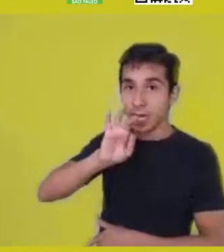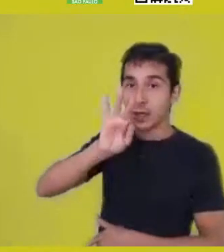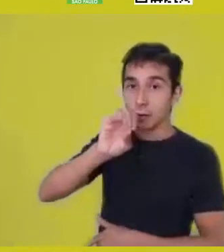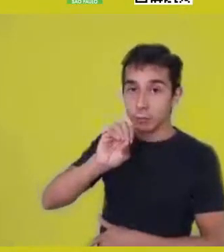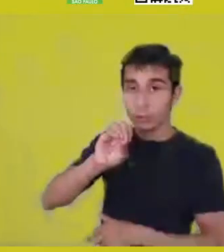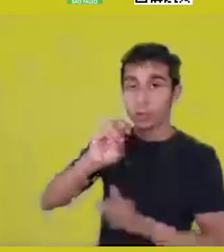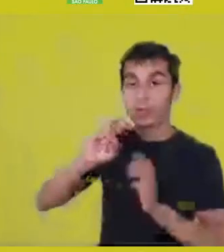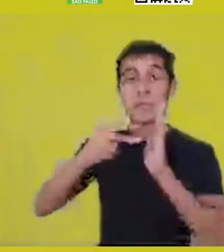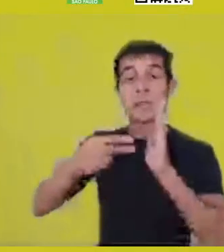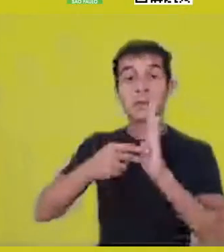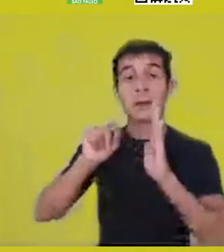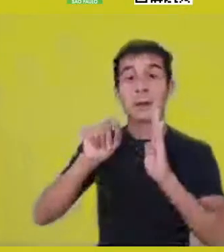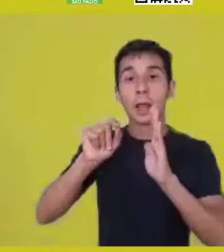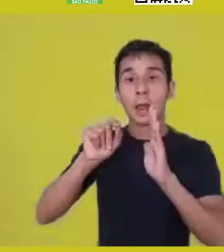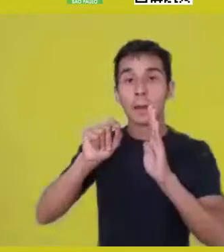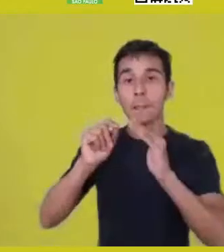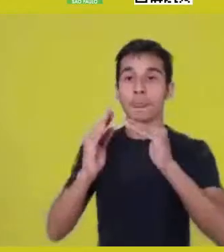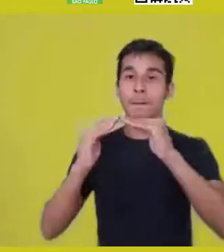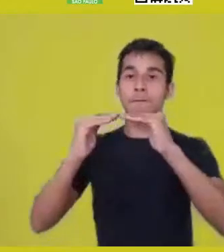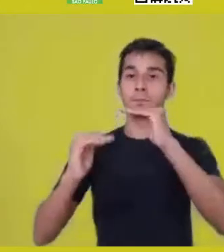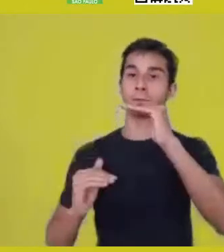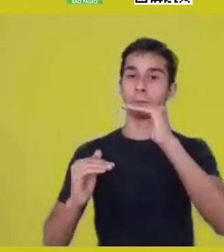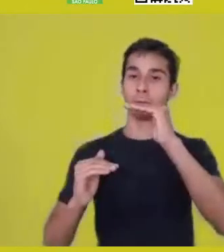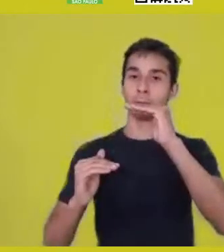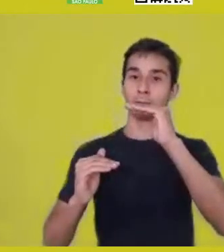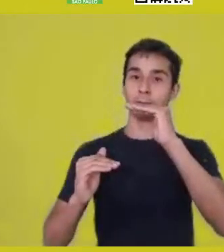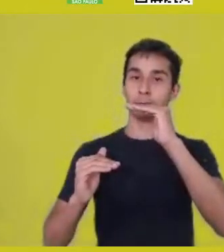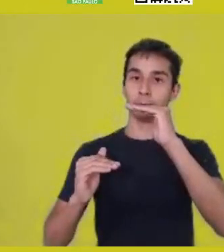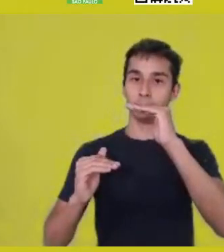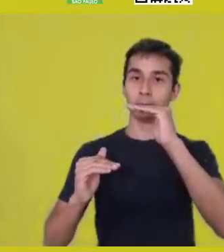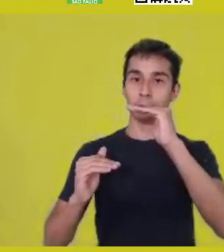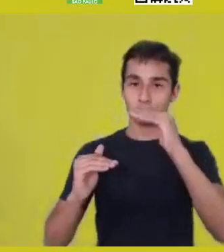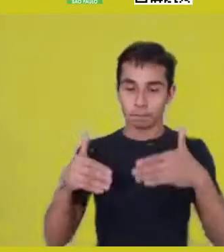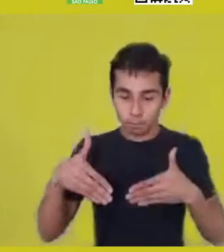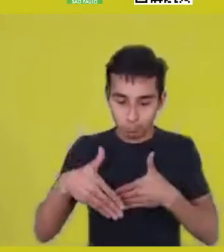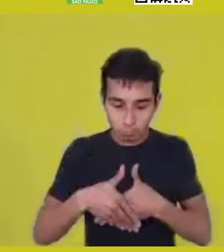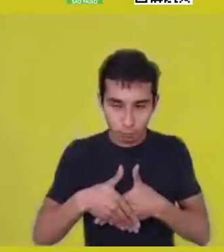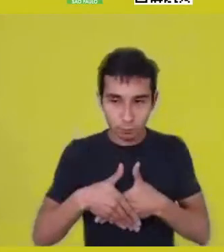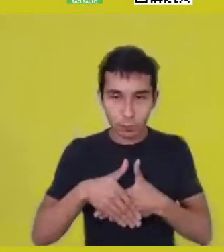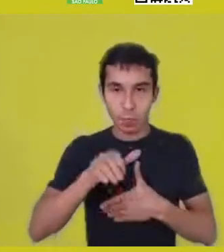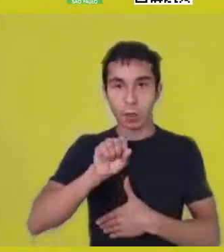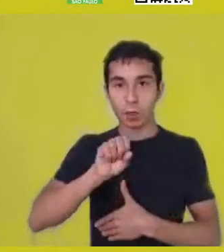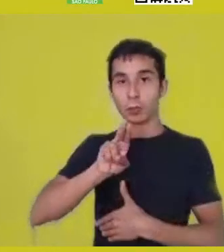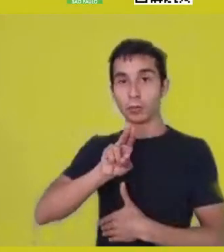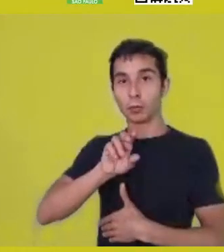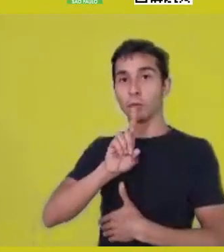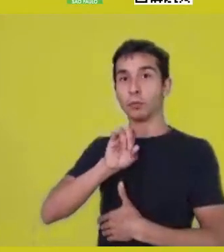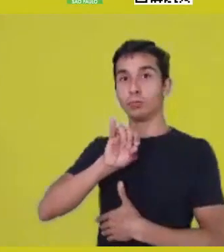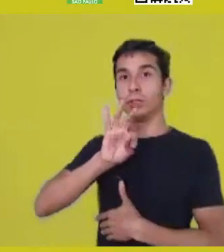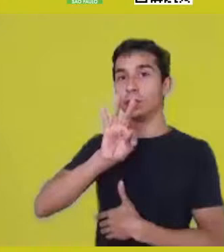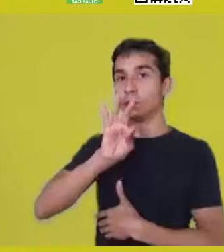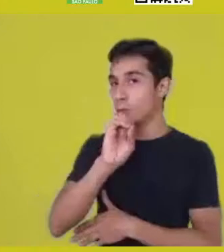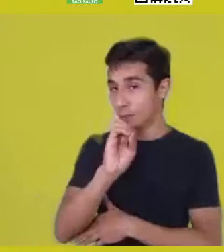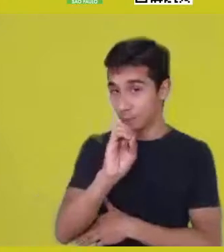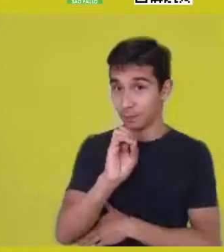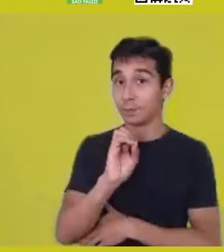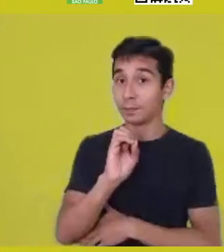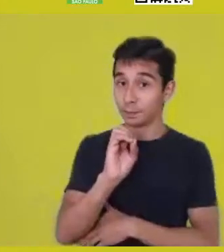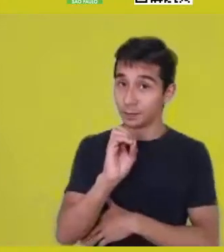And here, I mean, we head towards other perspectives,